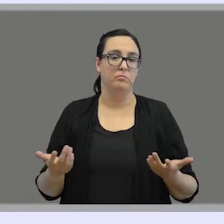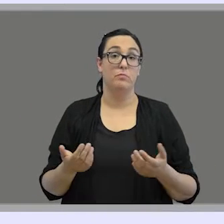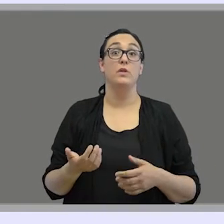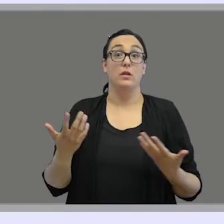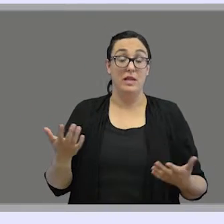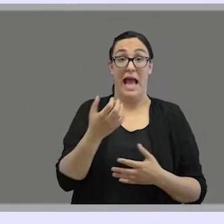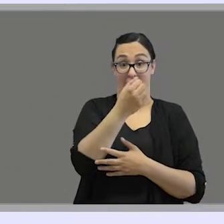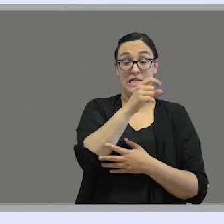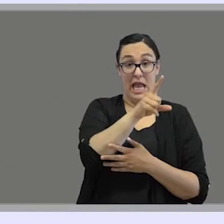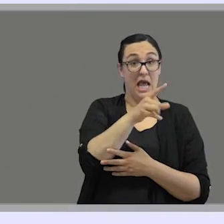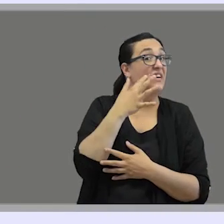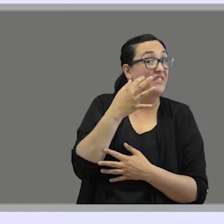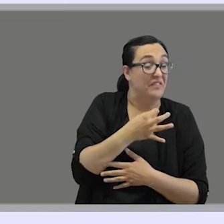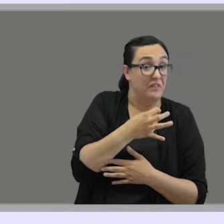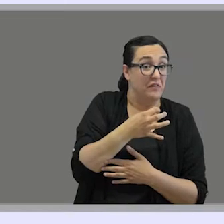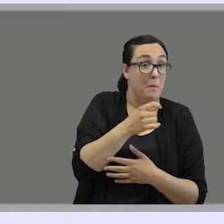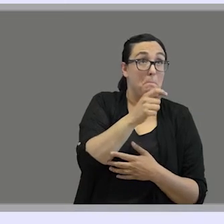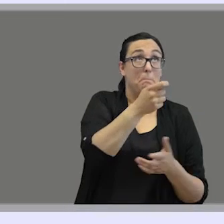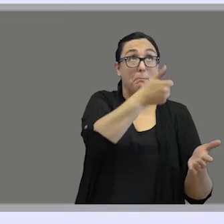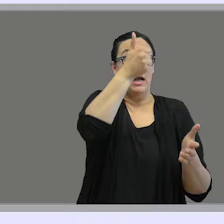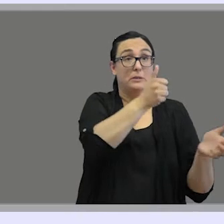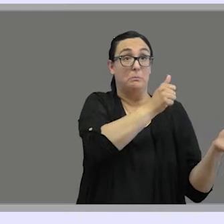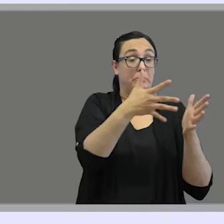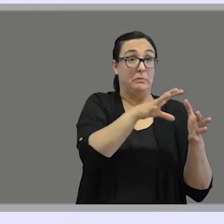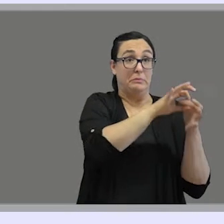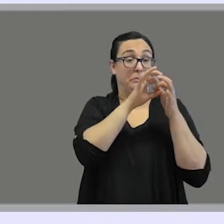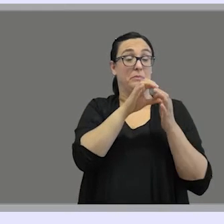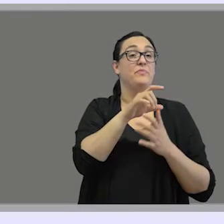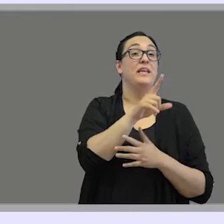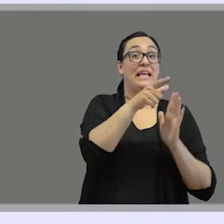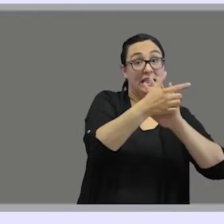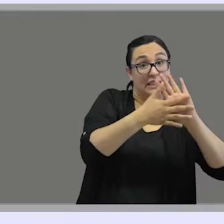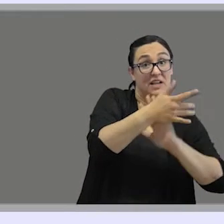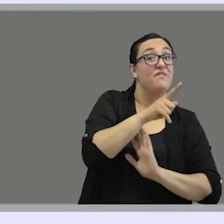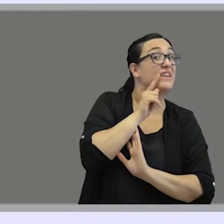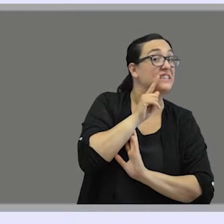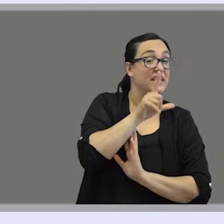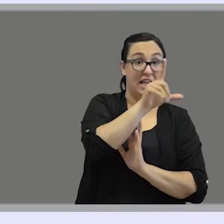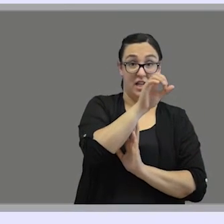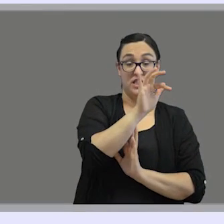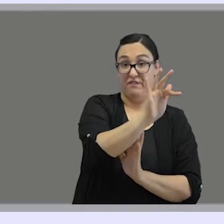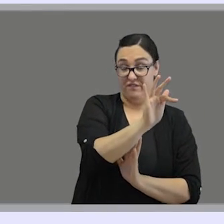Actually, American Sign Language is related to French Sign Language (LSF),